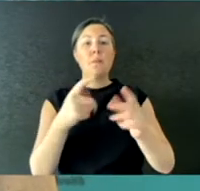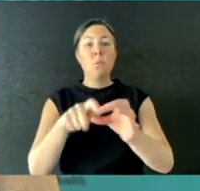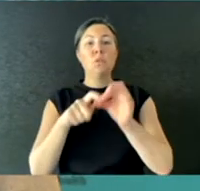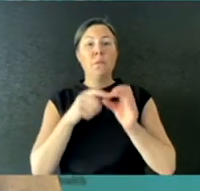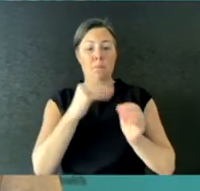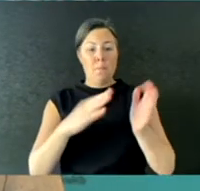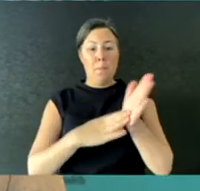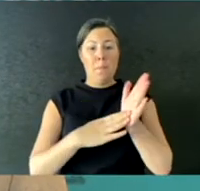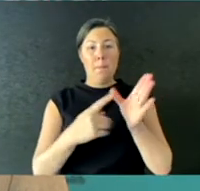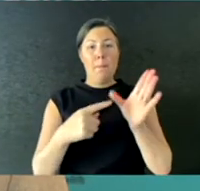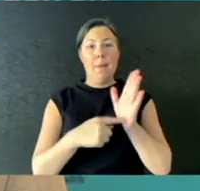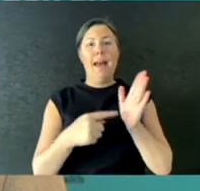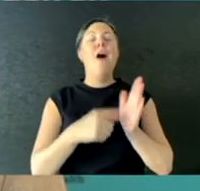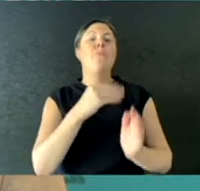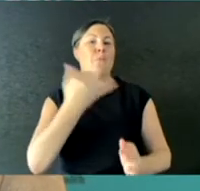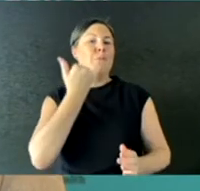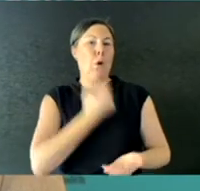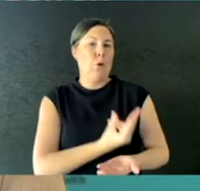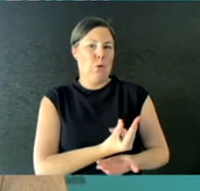QUESTION: Thank you for that.